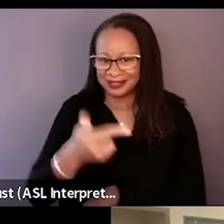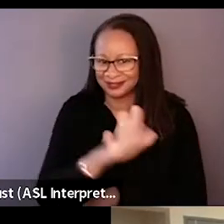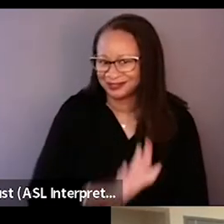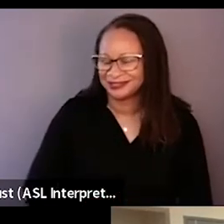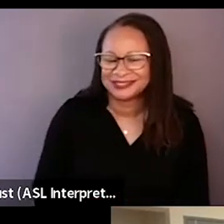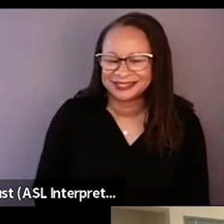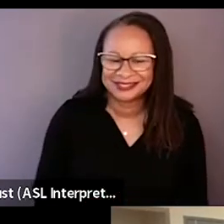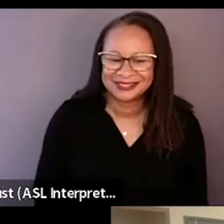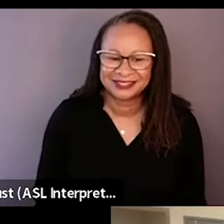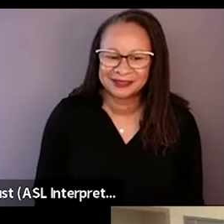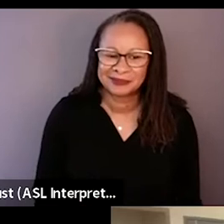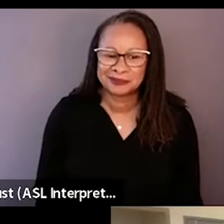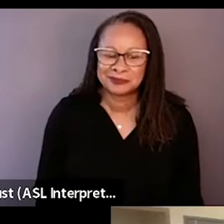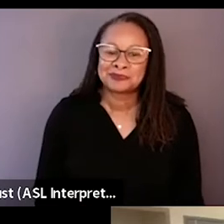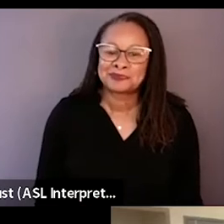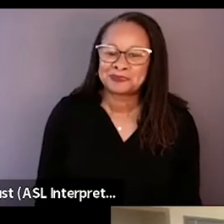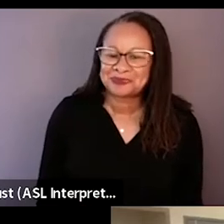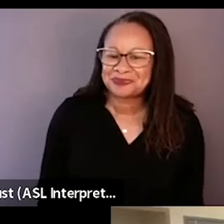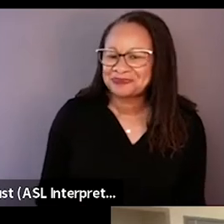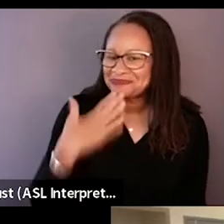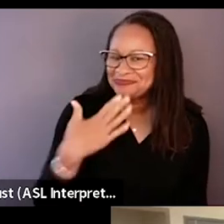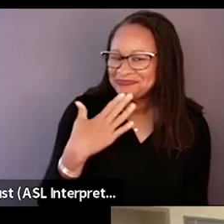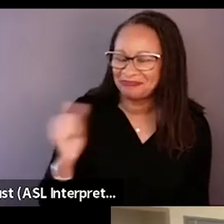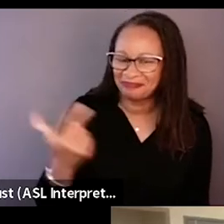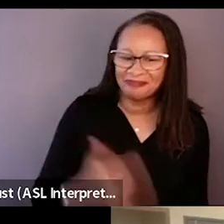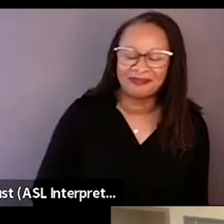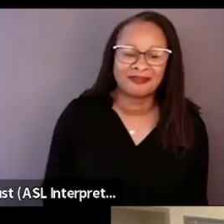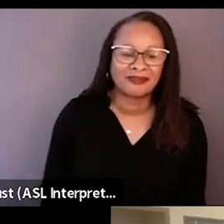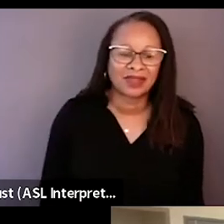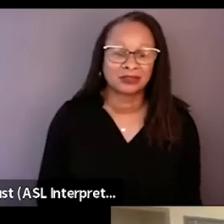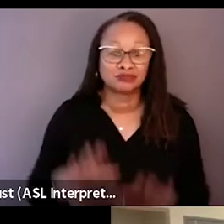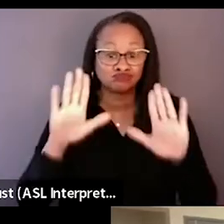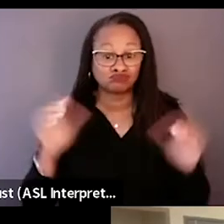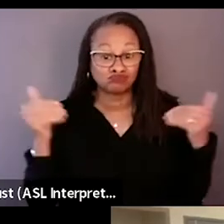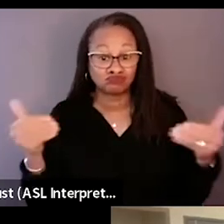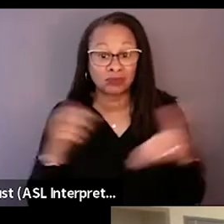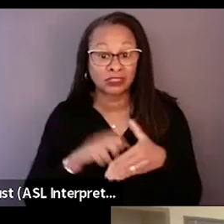That's debatable. Subjective. Thank you though. Great. Why don't we just jump right into it?